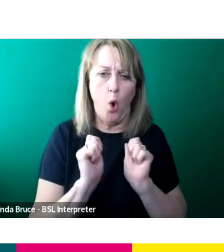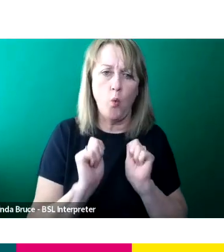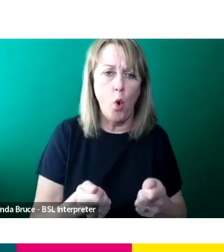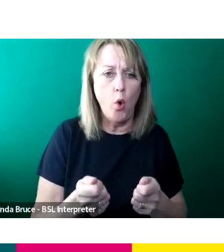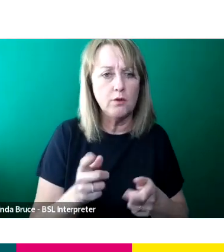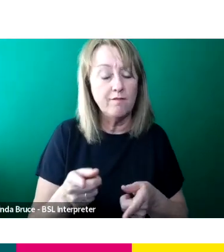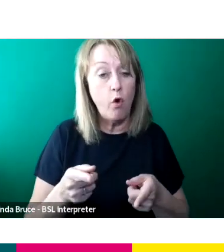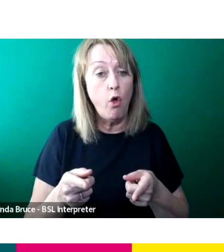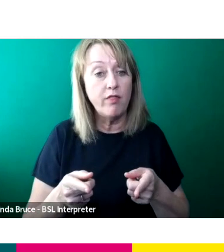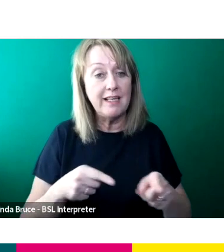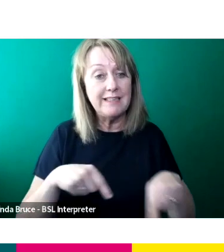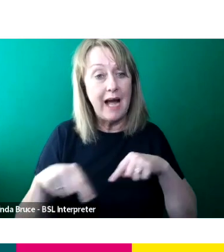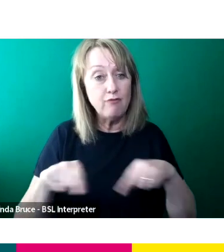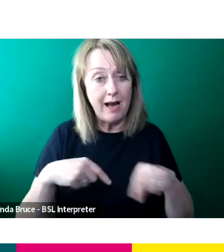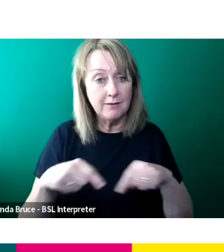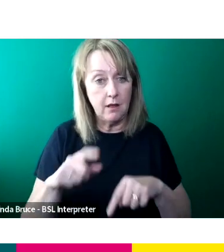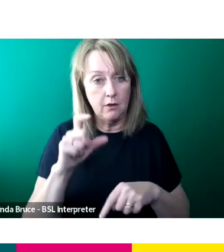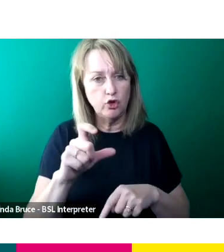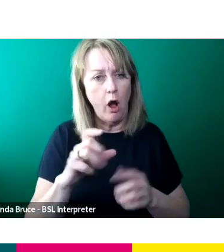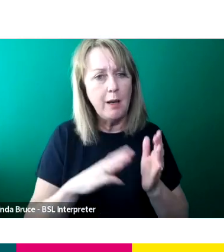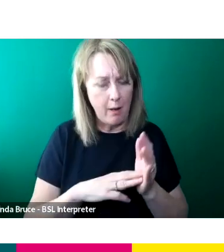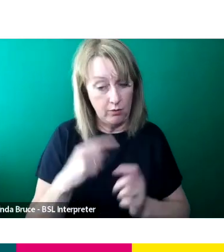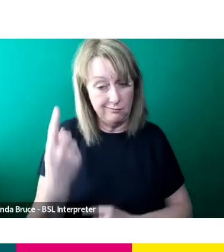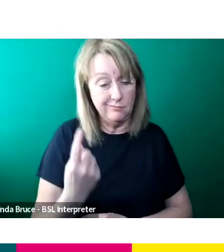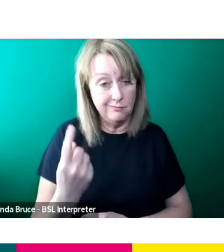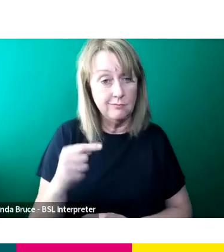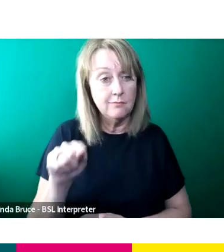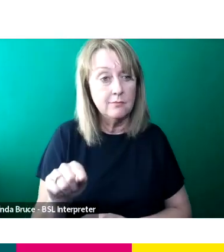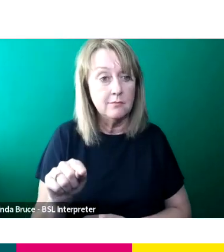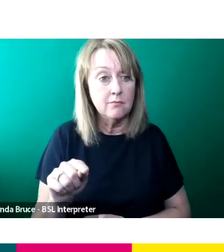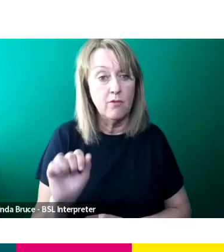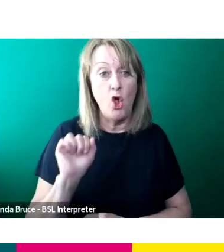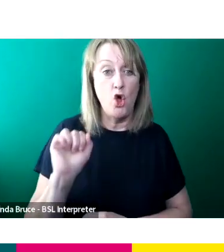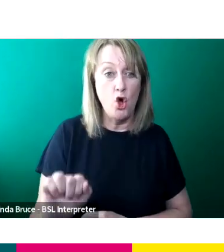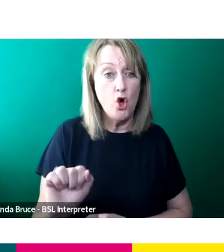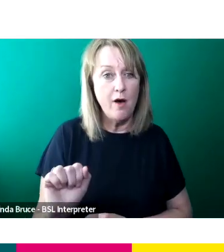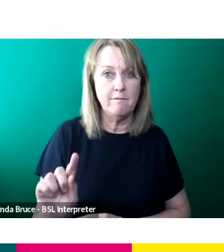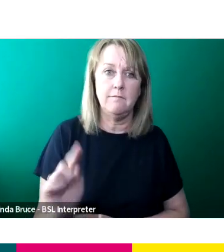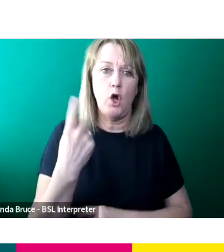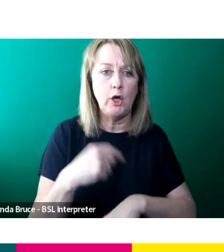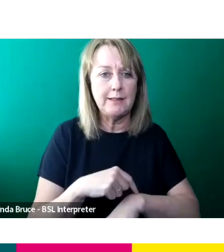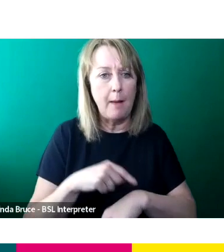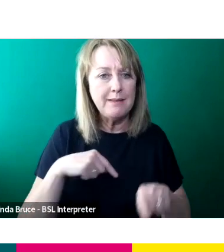The director Charlie Melville, she where it's her first time directing and she won it for